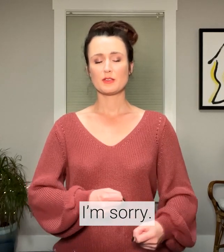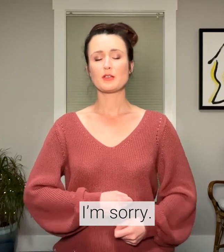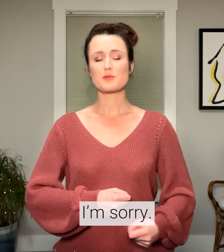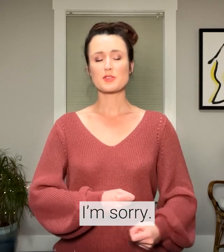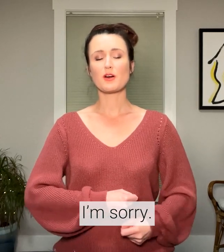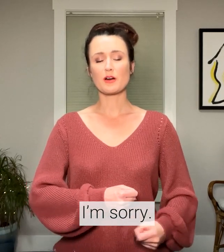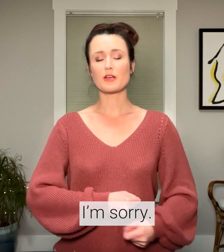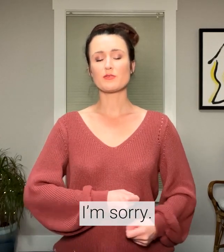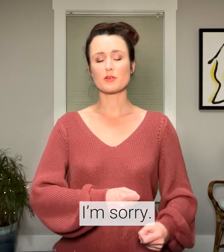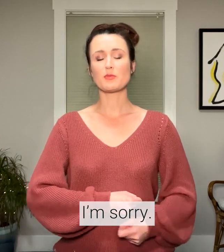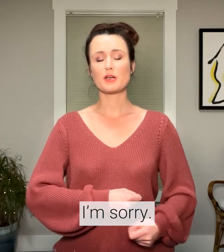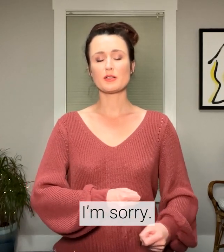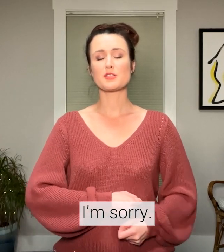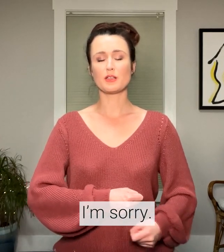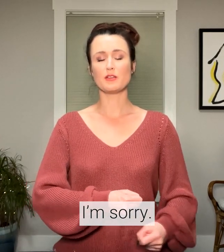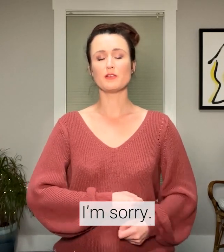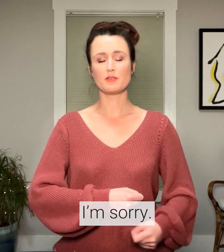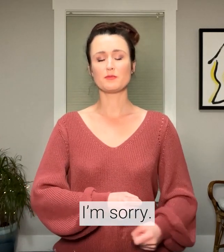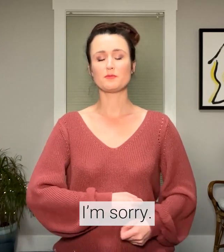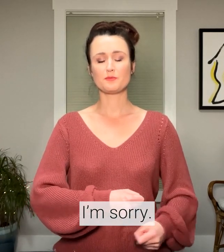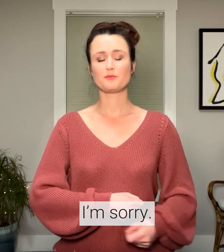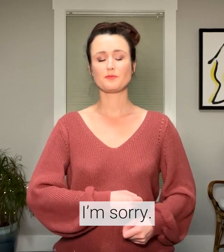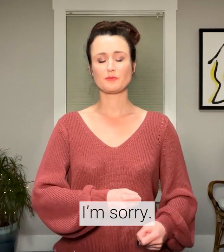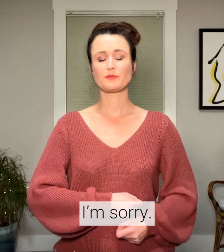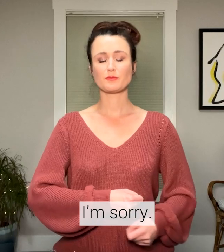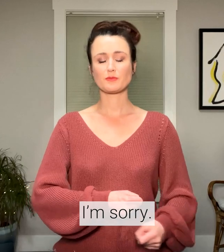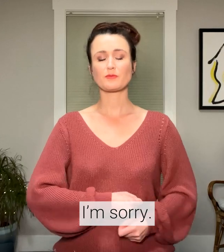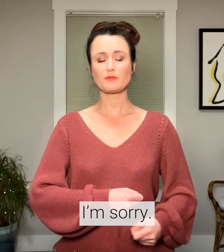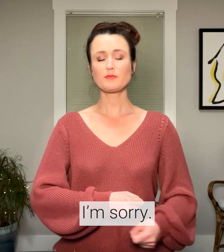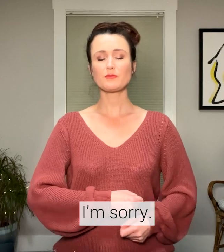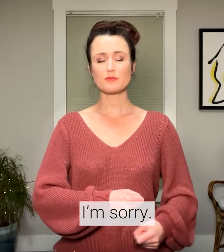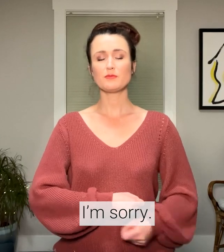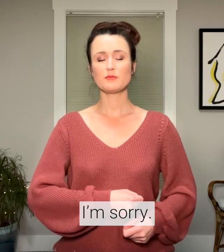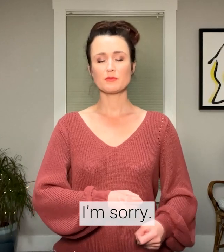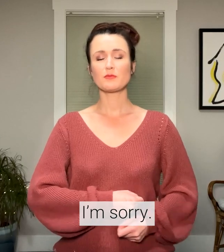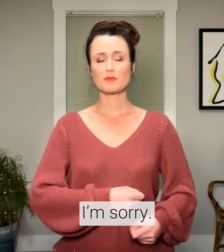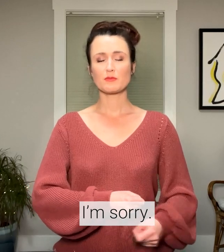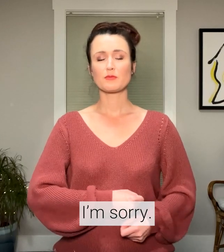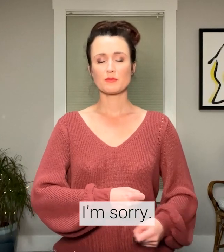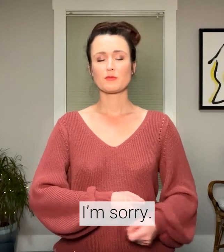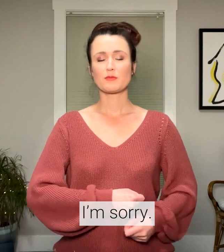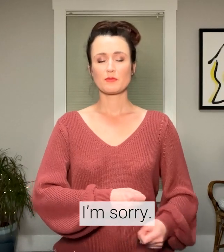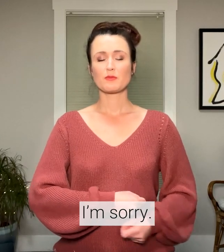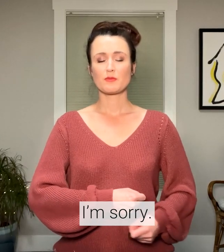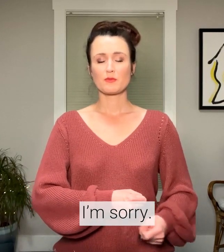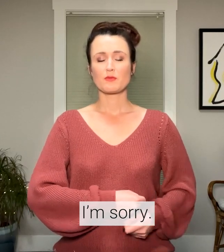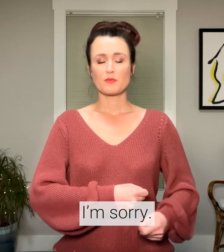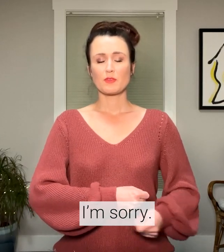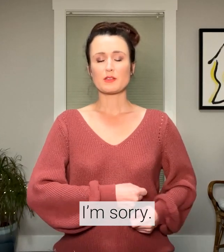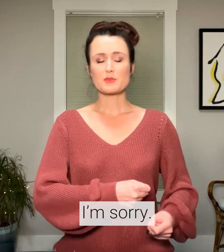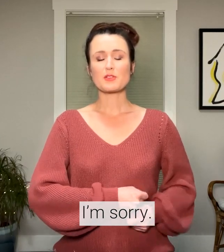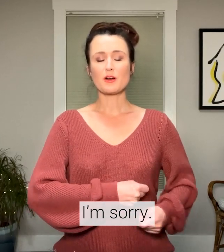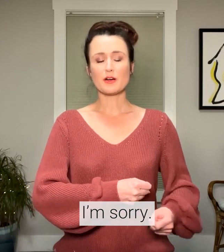I'm sorry for punishing you. I'm sorry